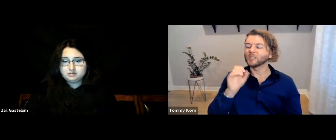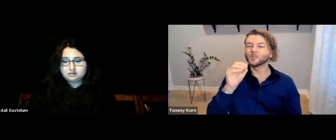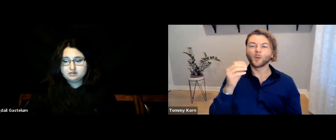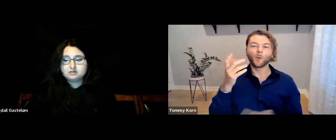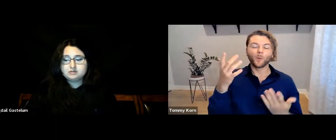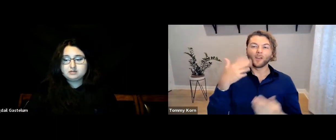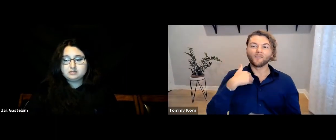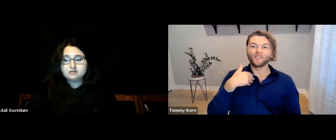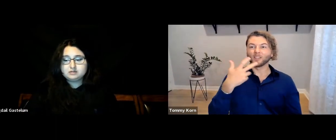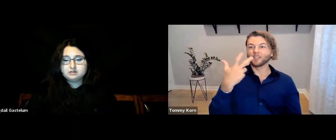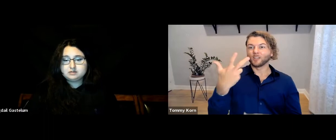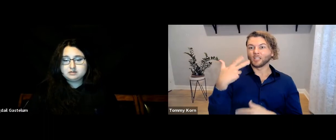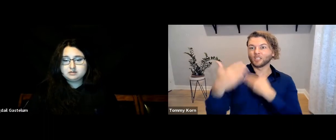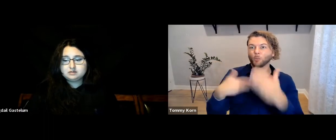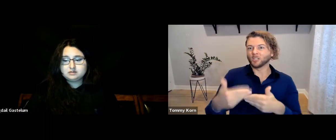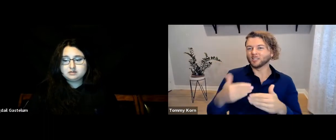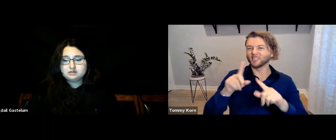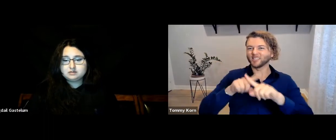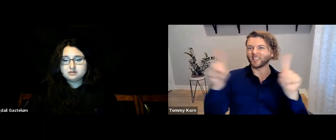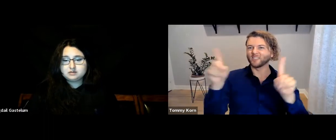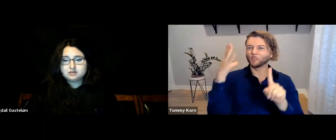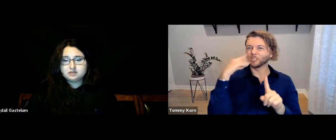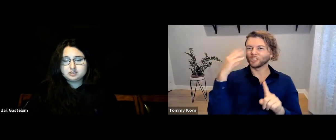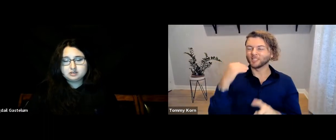So, there are three different generations.